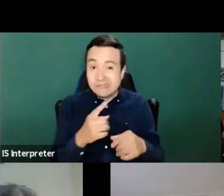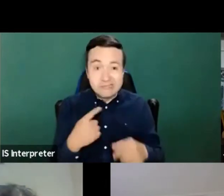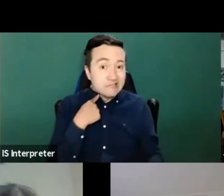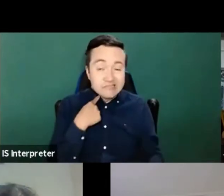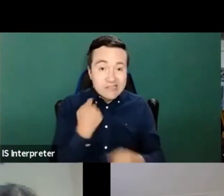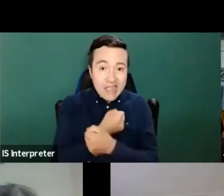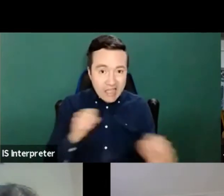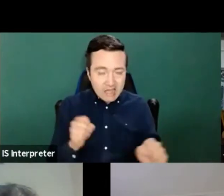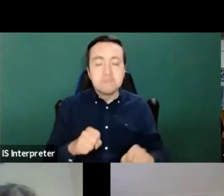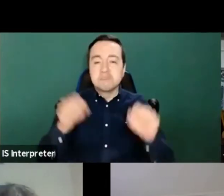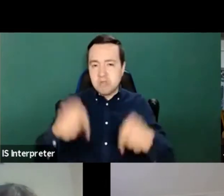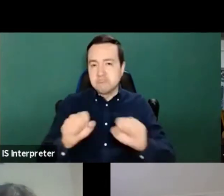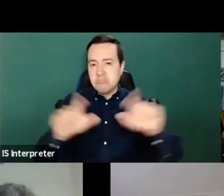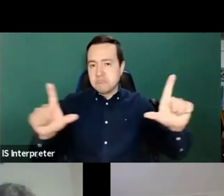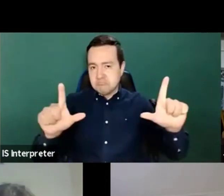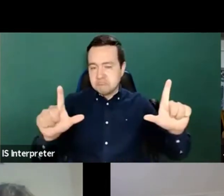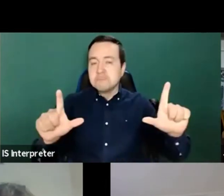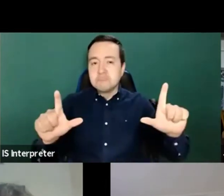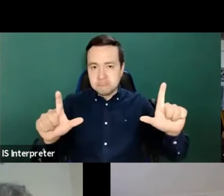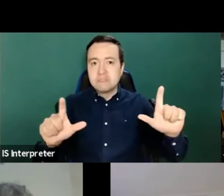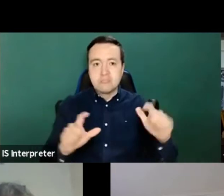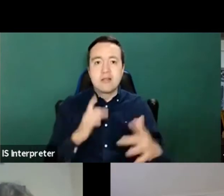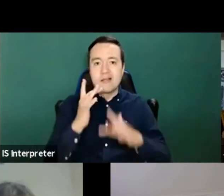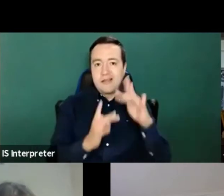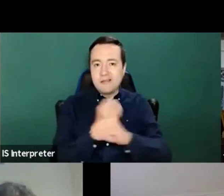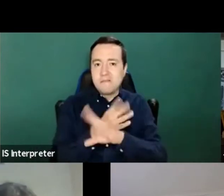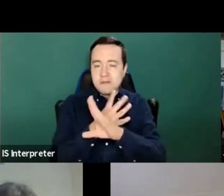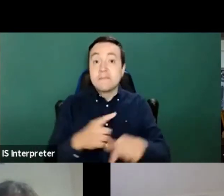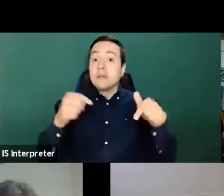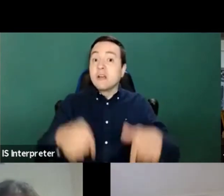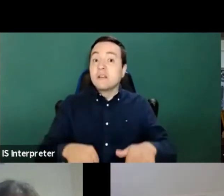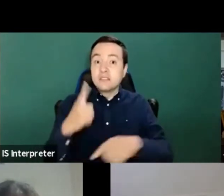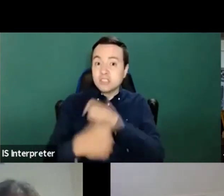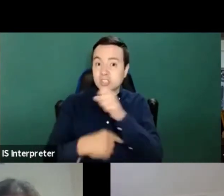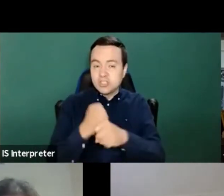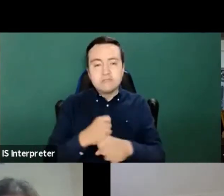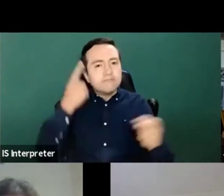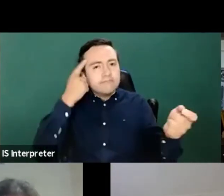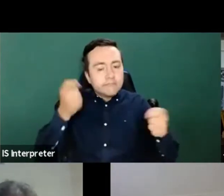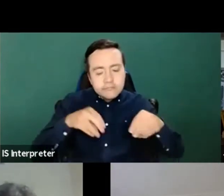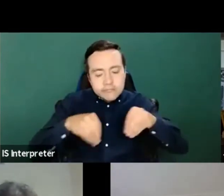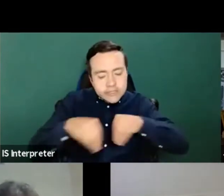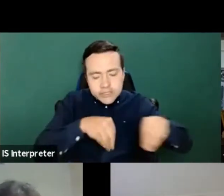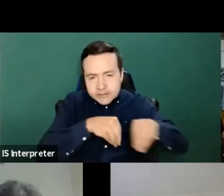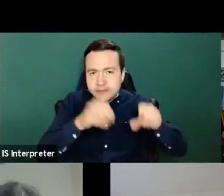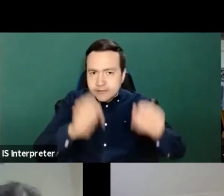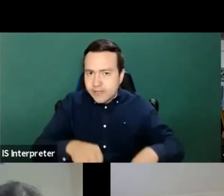So the the theme of the of the enabling summit this year is strategies for inclusive digital transformations.